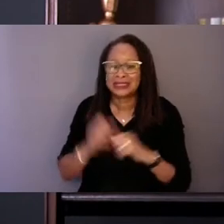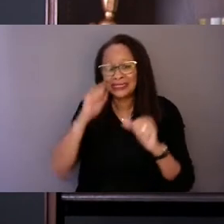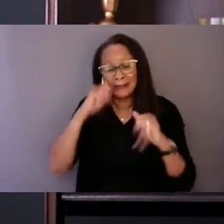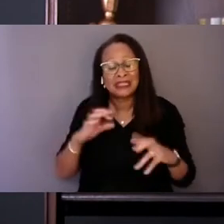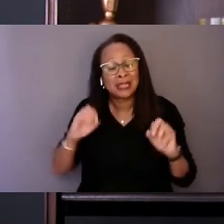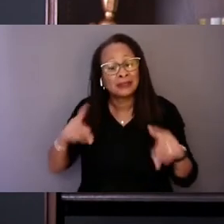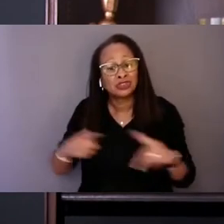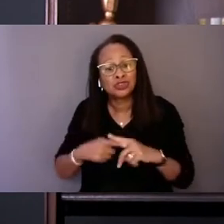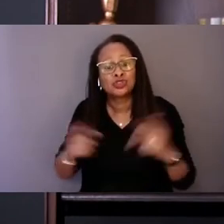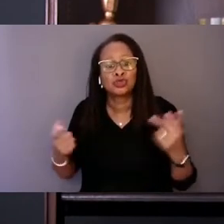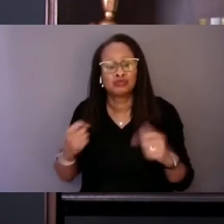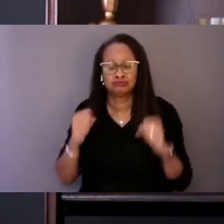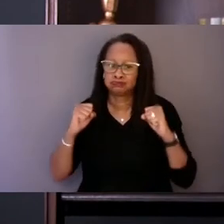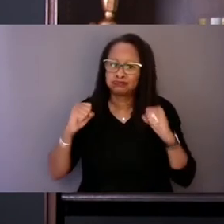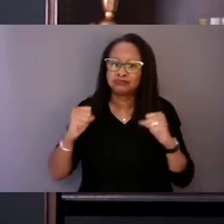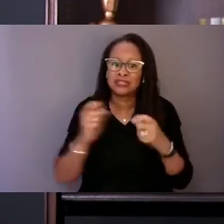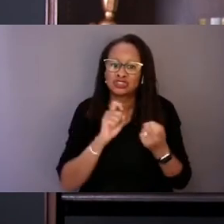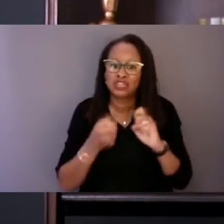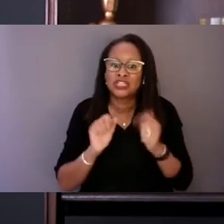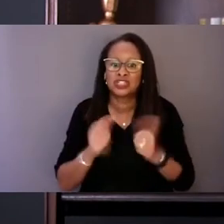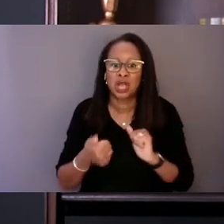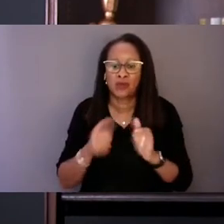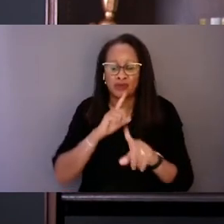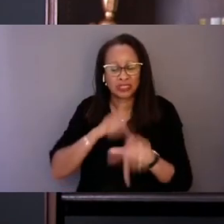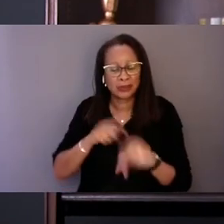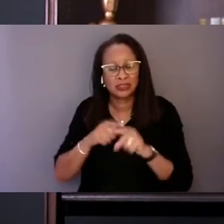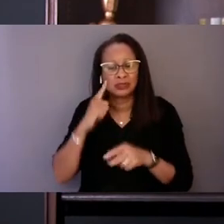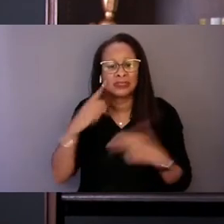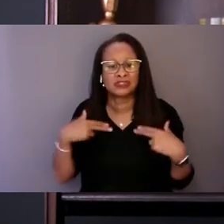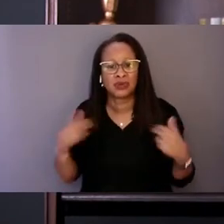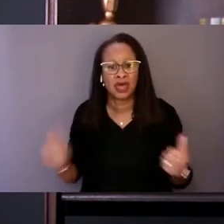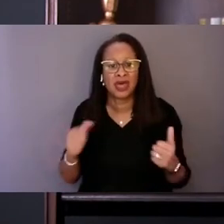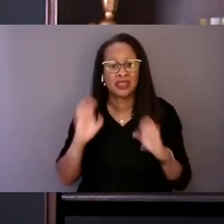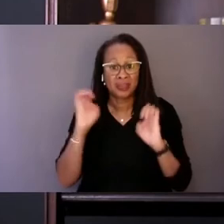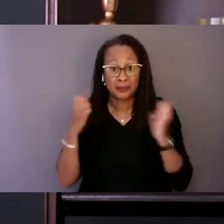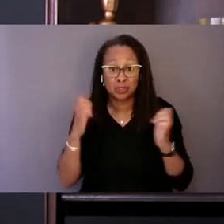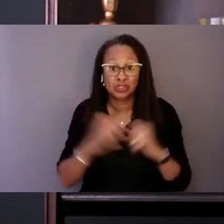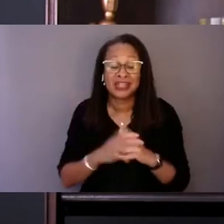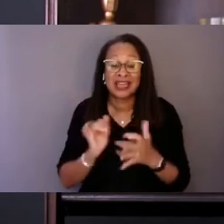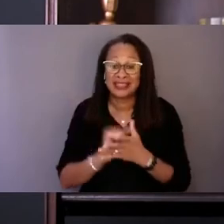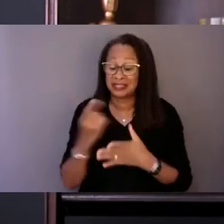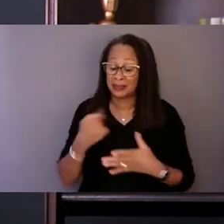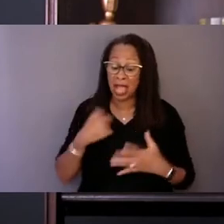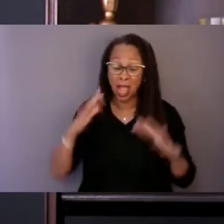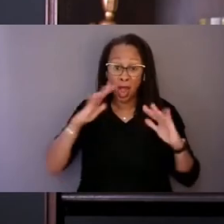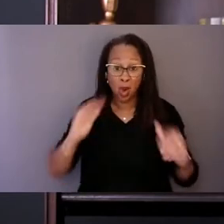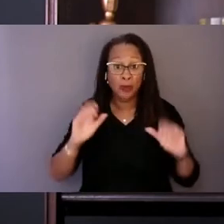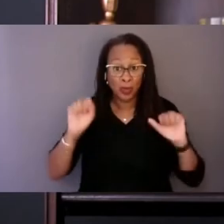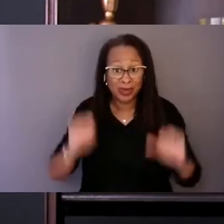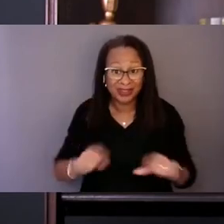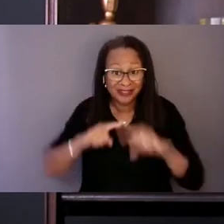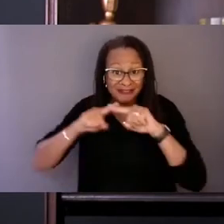the way we respond to mental health emergencies. It is something I hope we can rely on everywhere